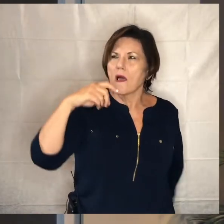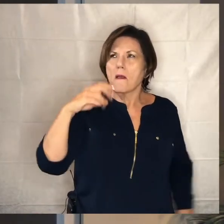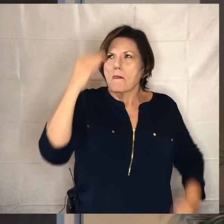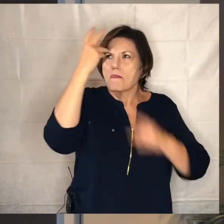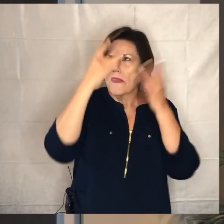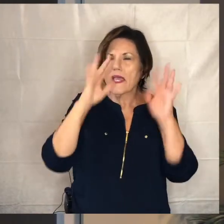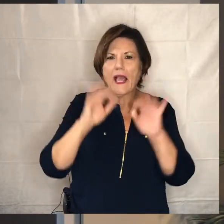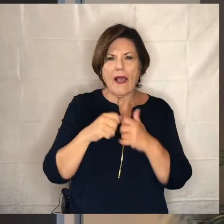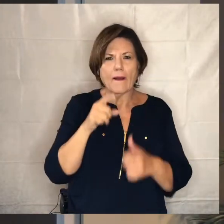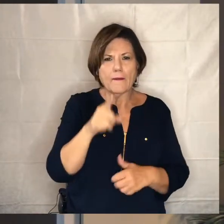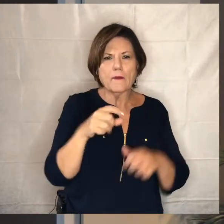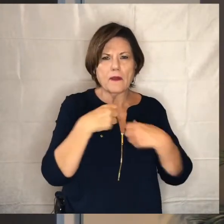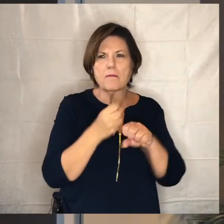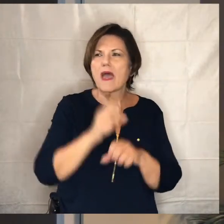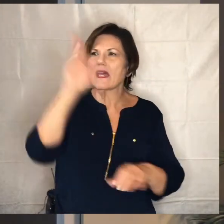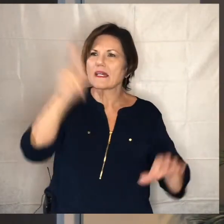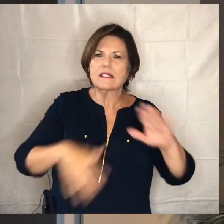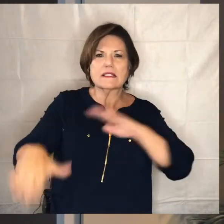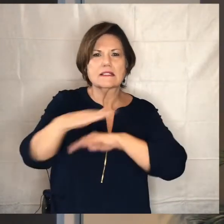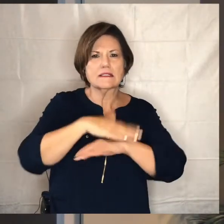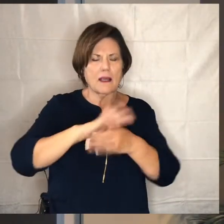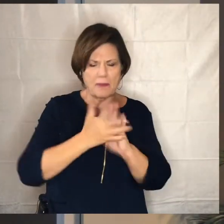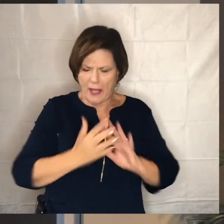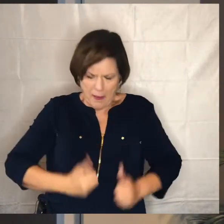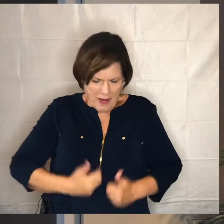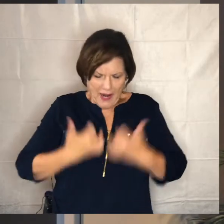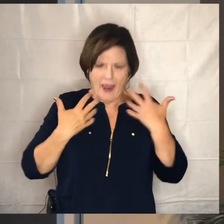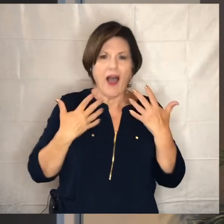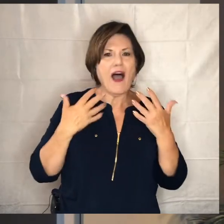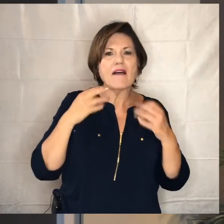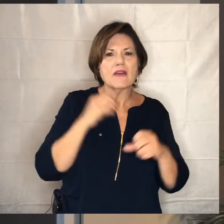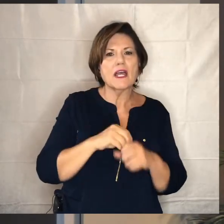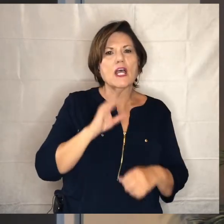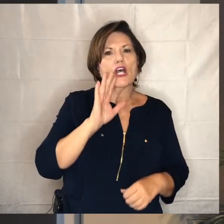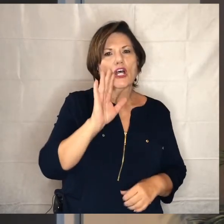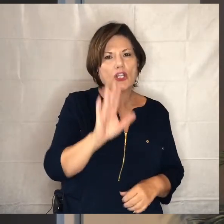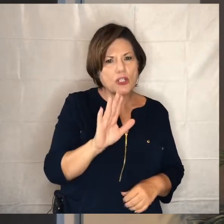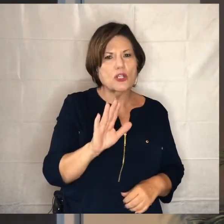that you can make the kingdom of god come alive in your very little sphere of